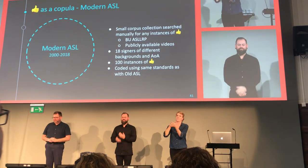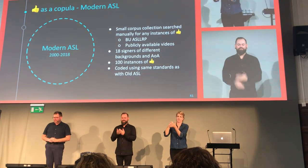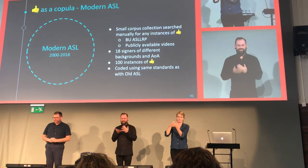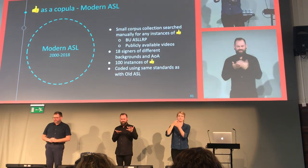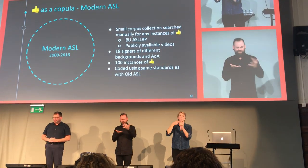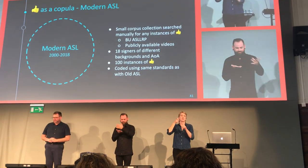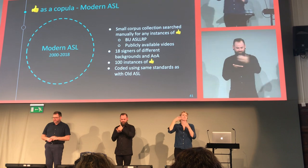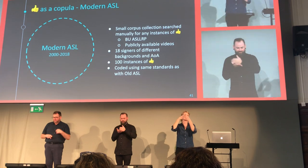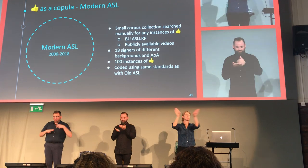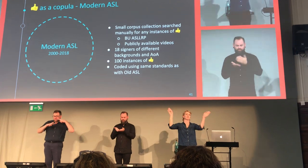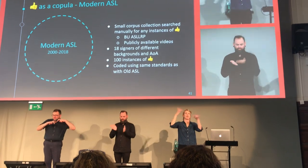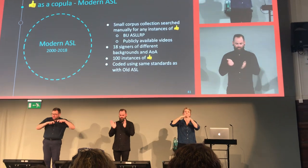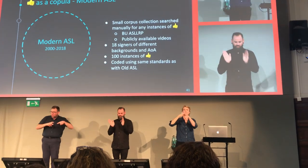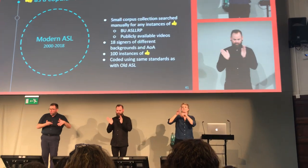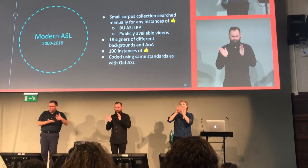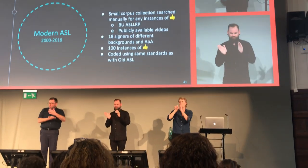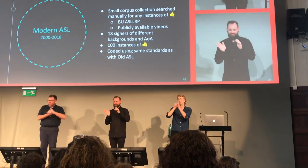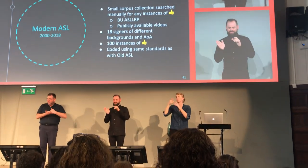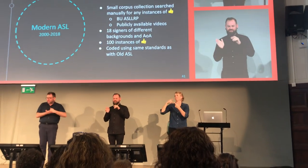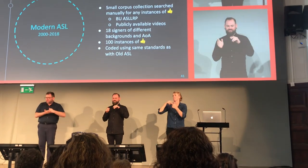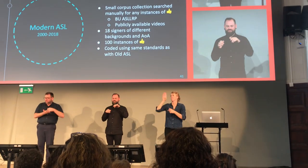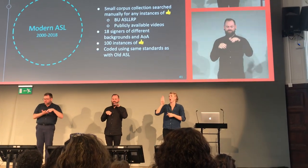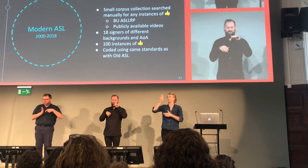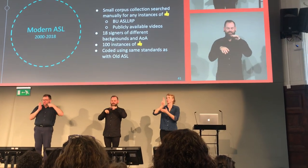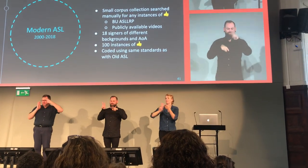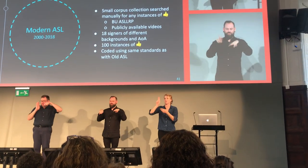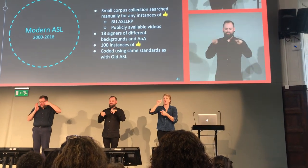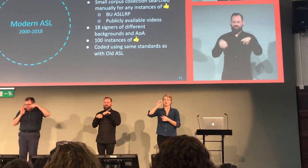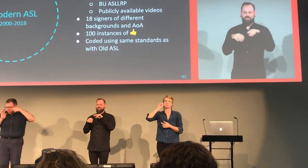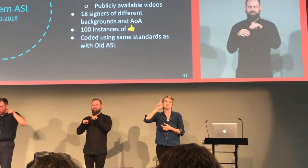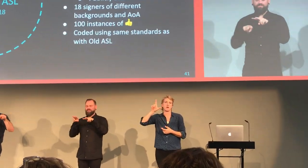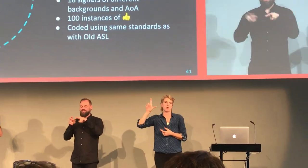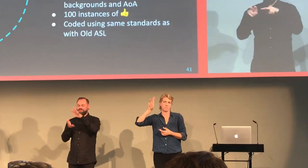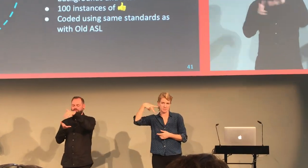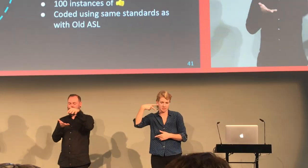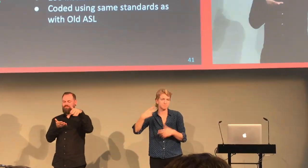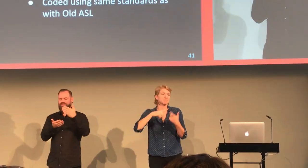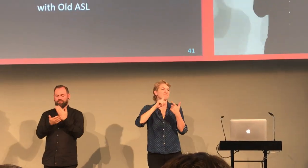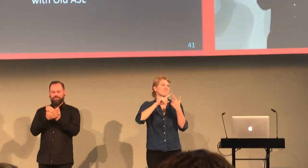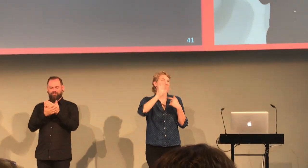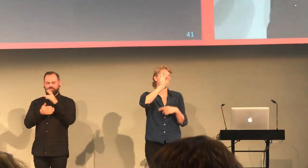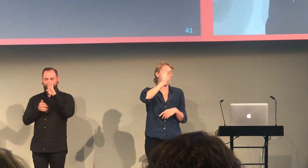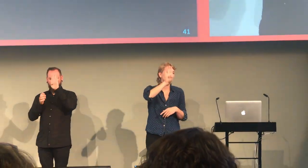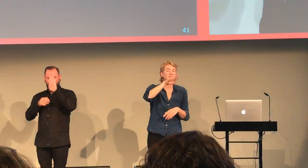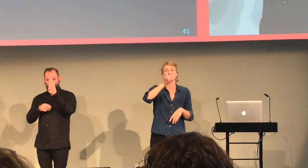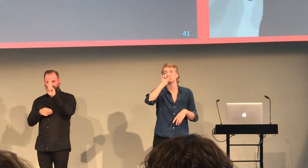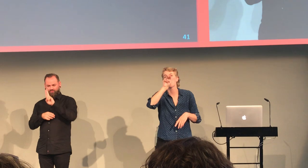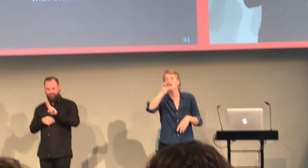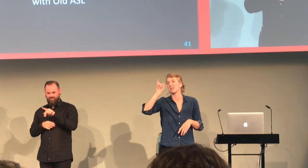Again, I looked into corpus from Boston University's ASLLRP,